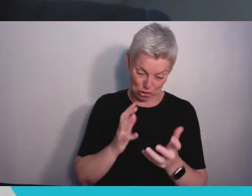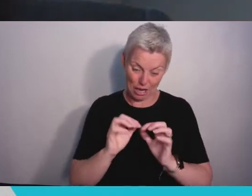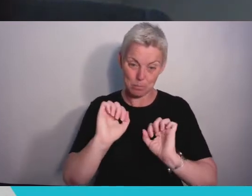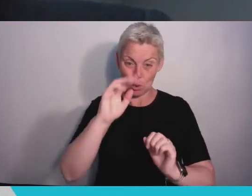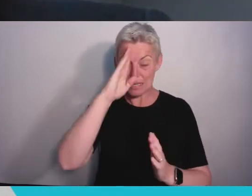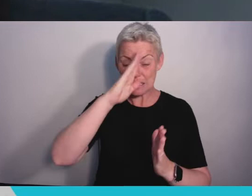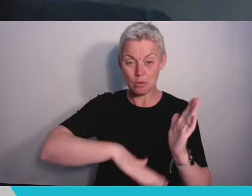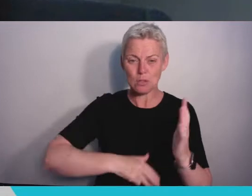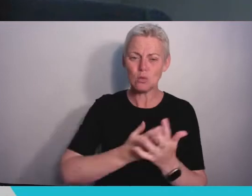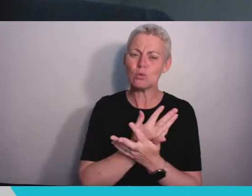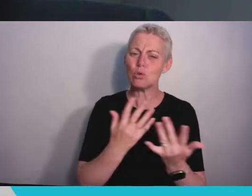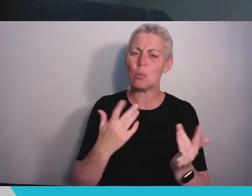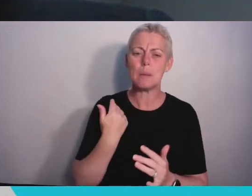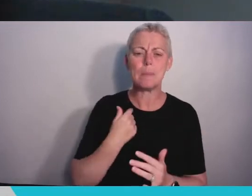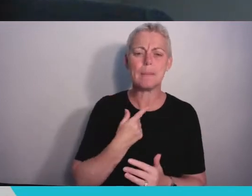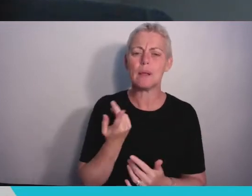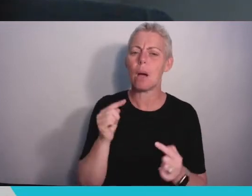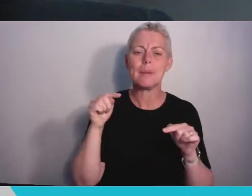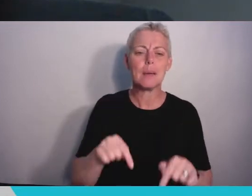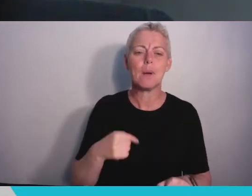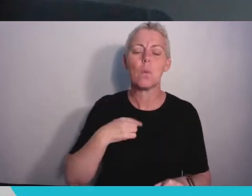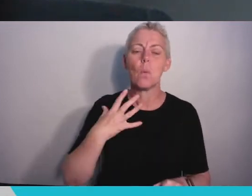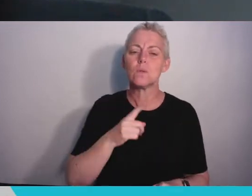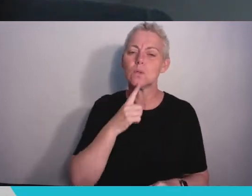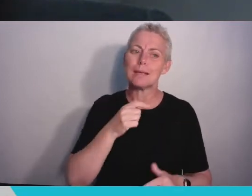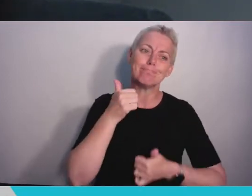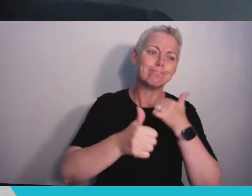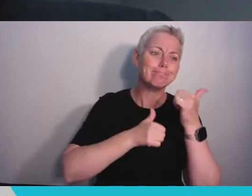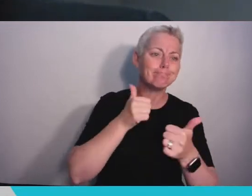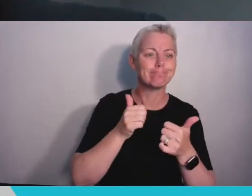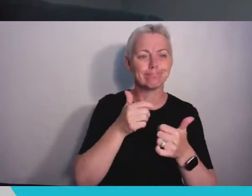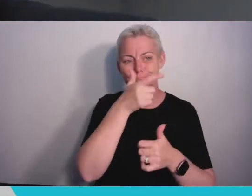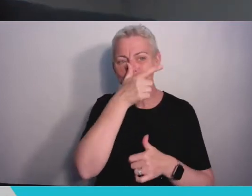wish you well. So we're just going to hear from them.